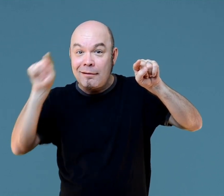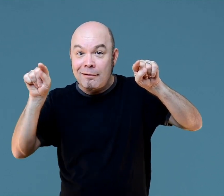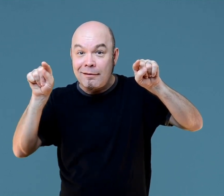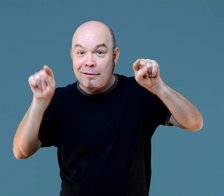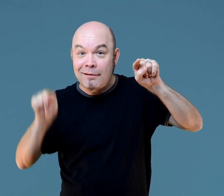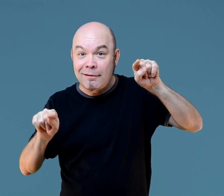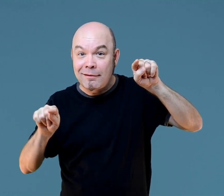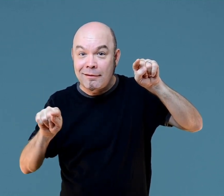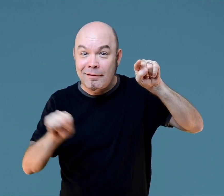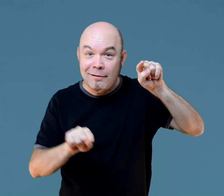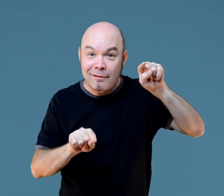What about this shape?